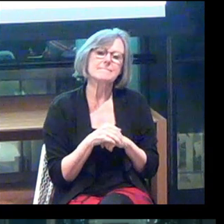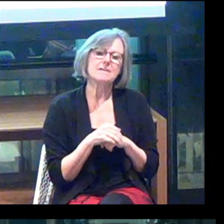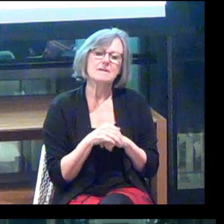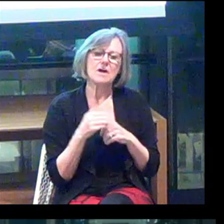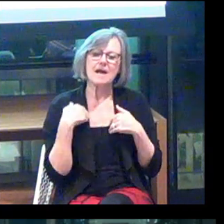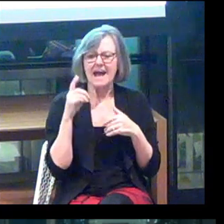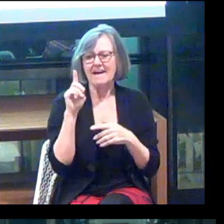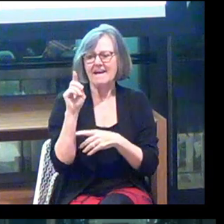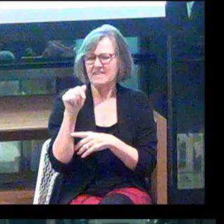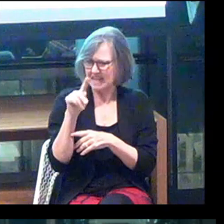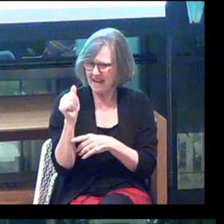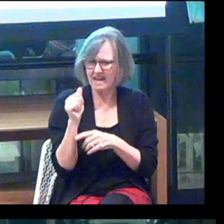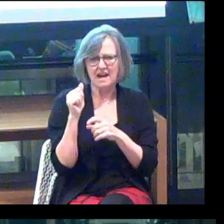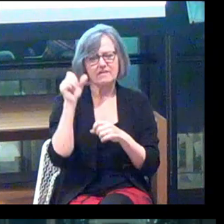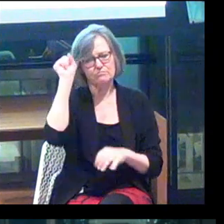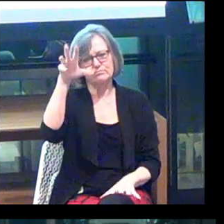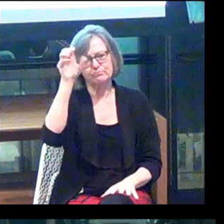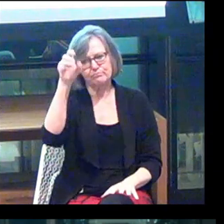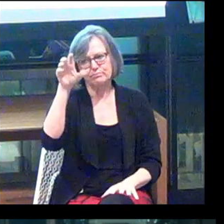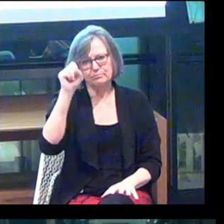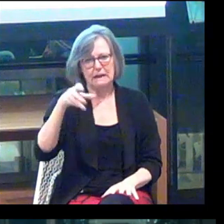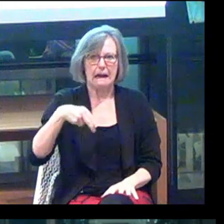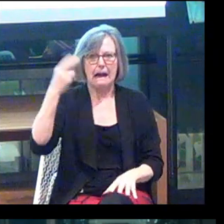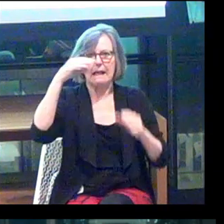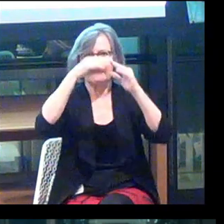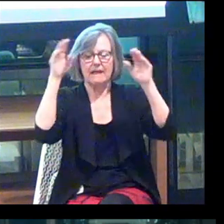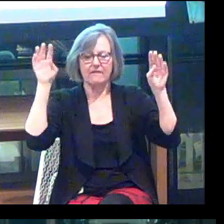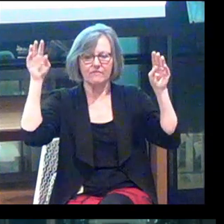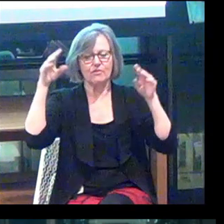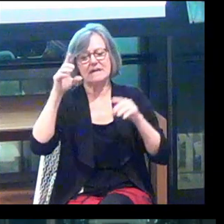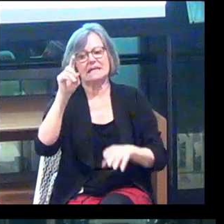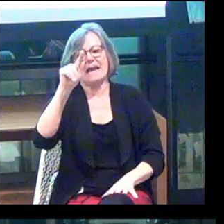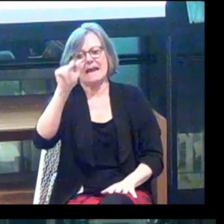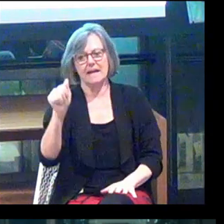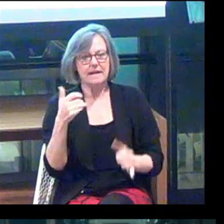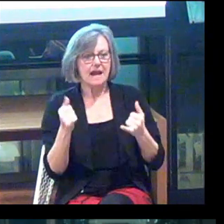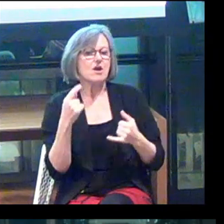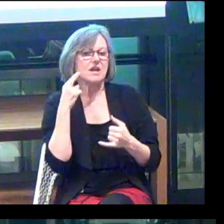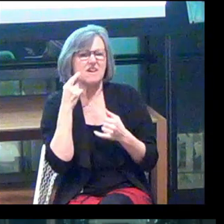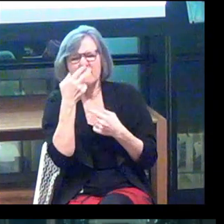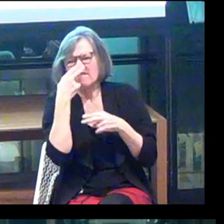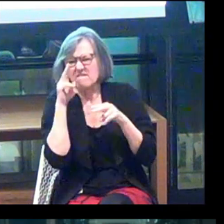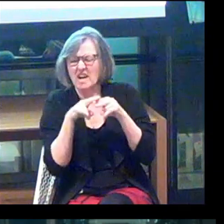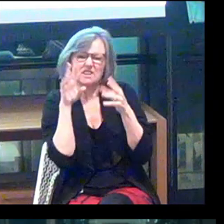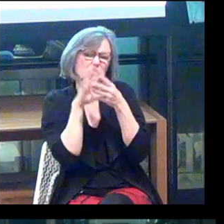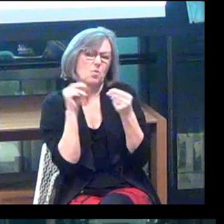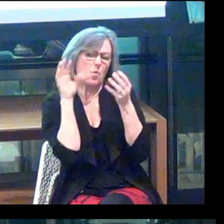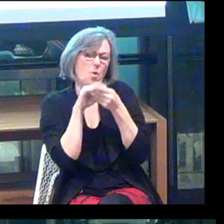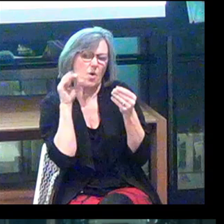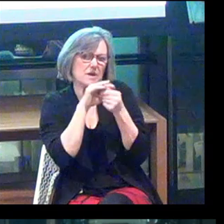Right? I've given you this high level overview of data. But now you get to hear the fun stories behind the data.